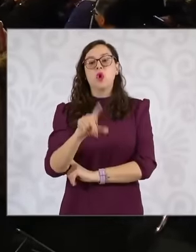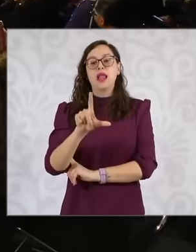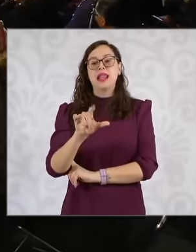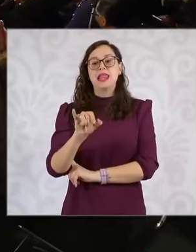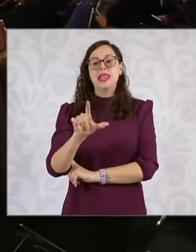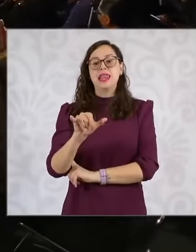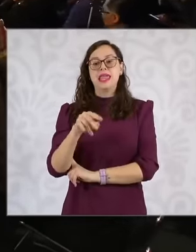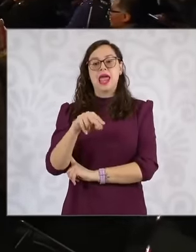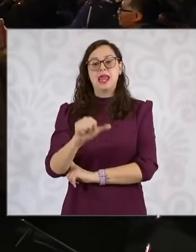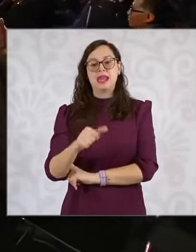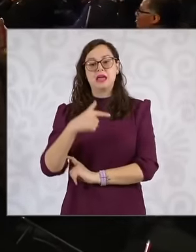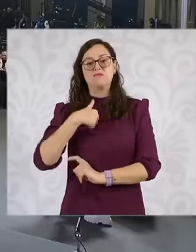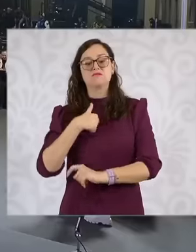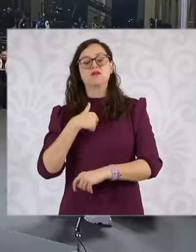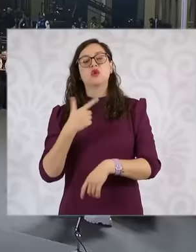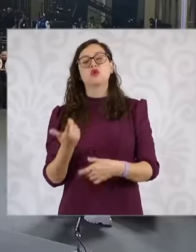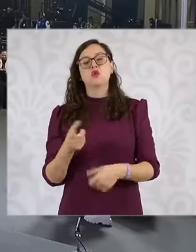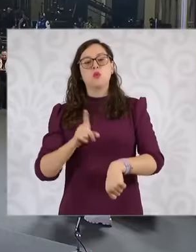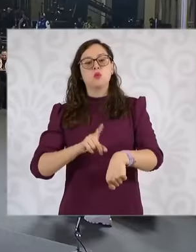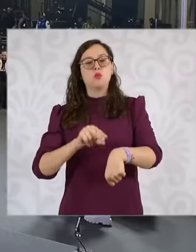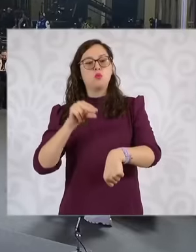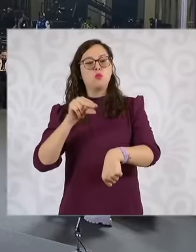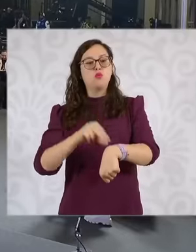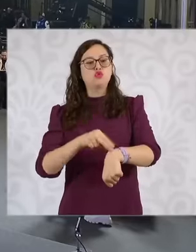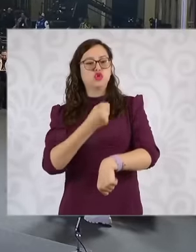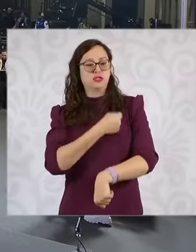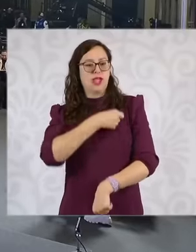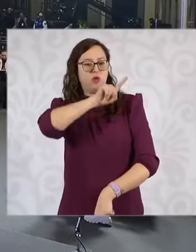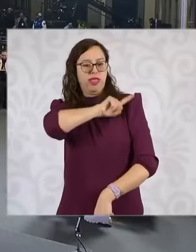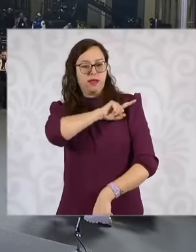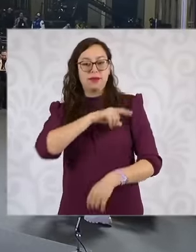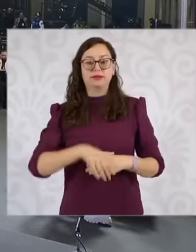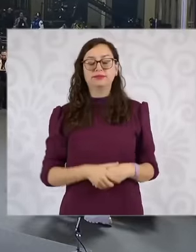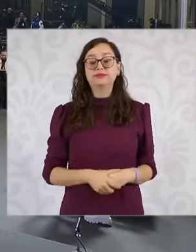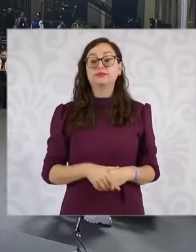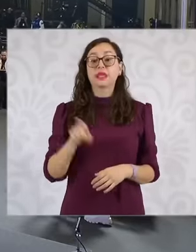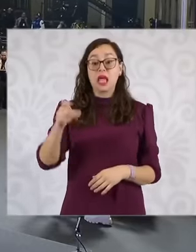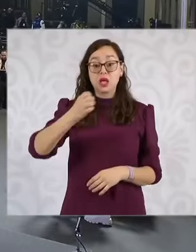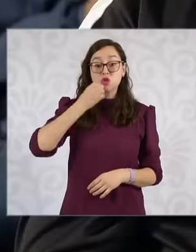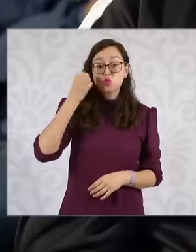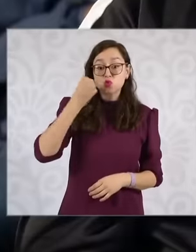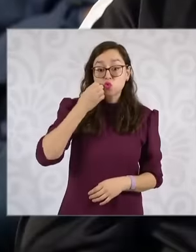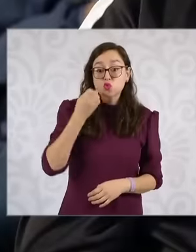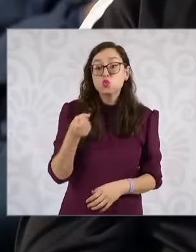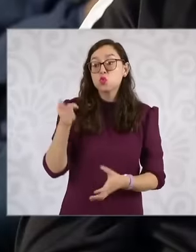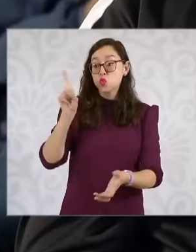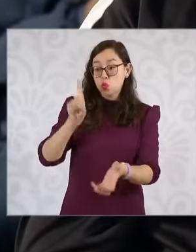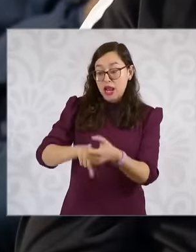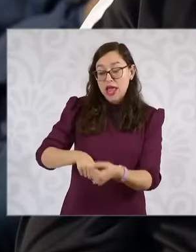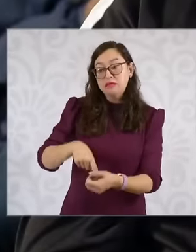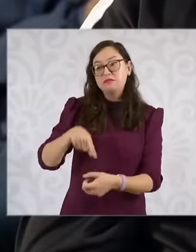this reform in the schools president what will happen if mom or dad decide to send him an unhealthy launch